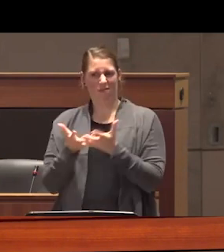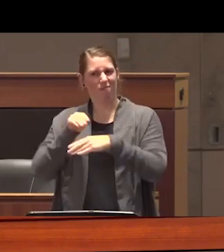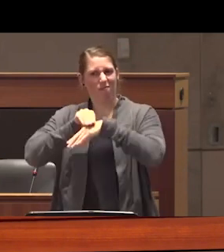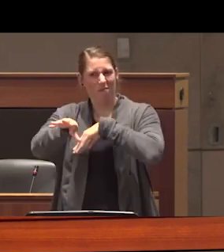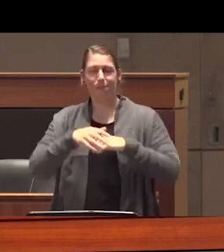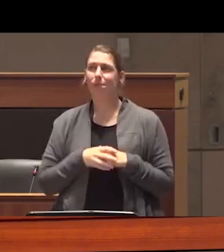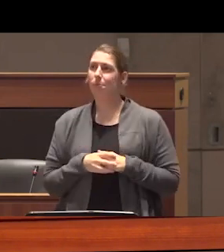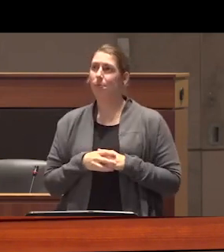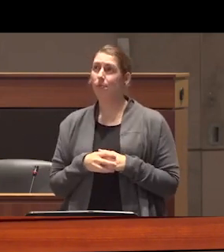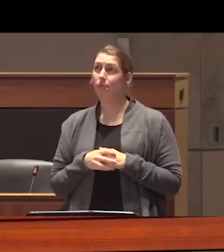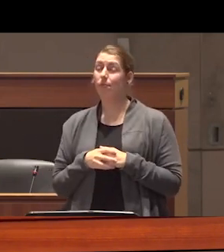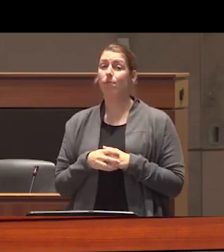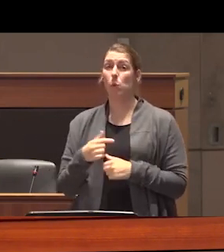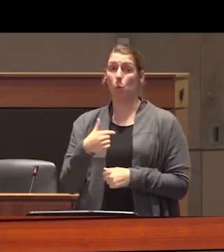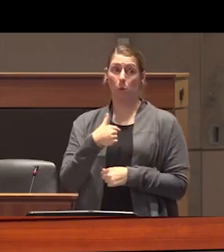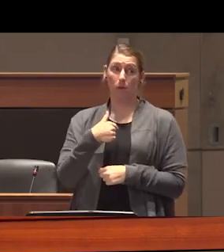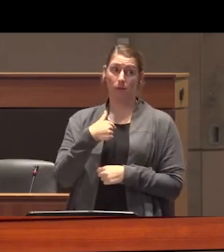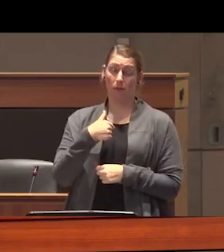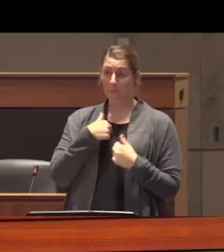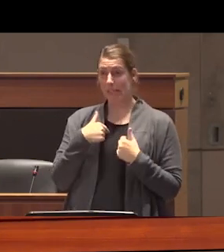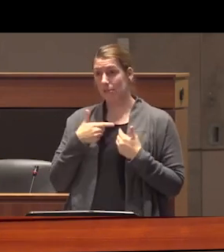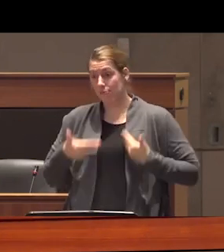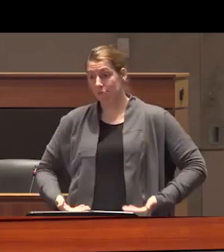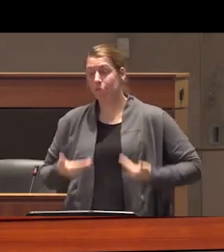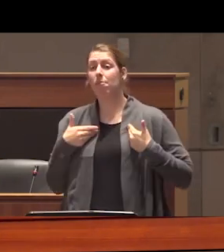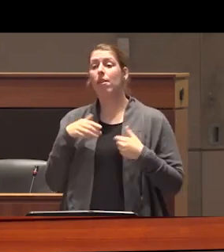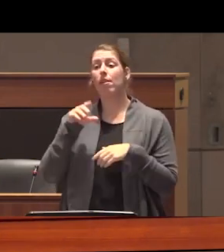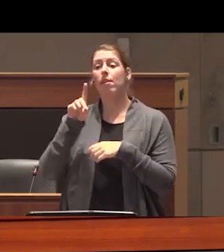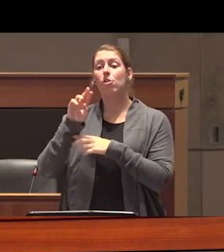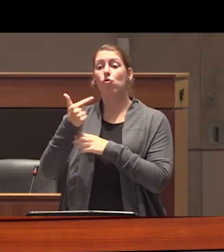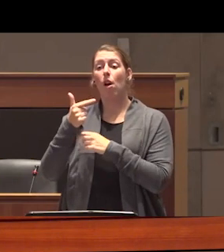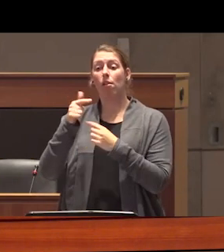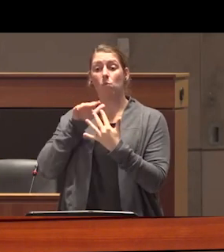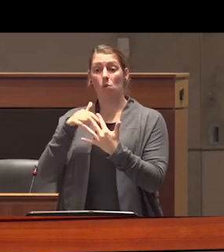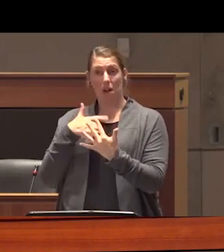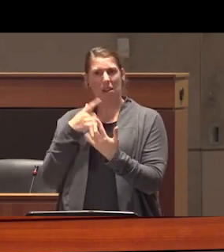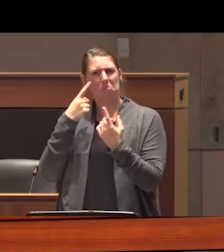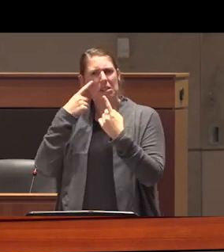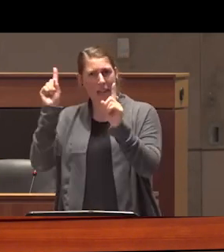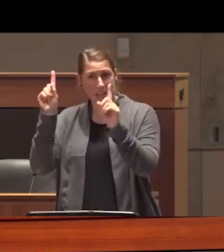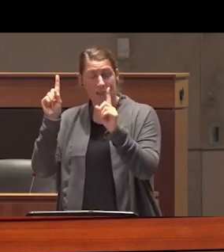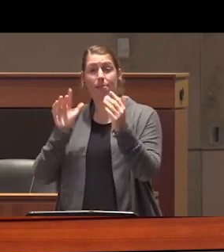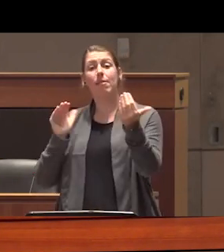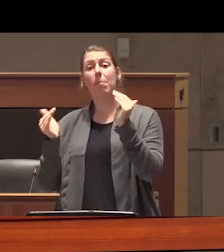key differences between me someone who sees the drug war as a success and those who see it as a